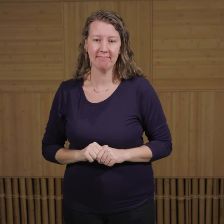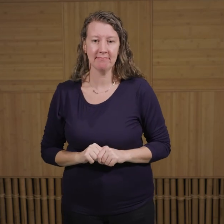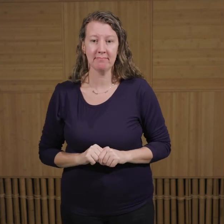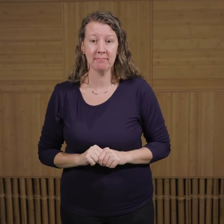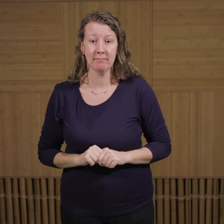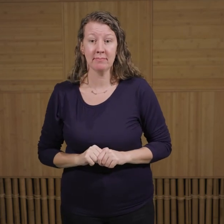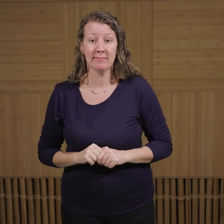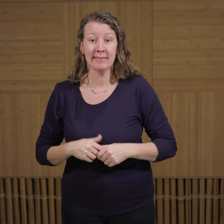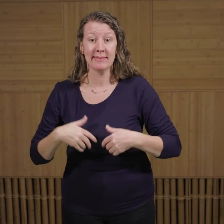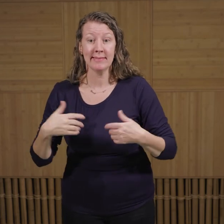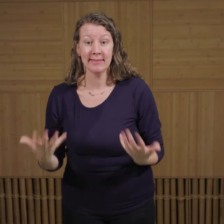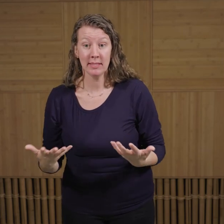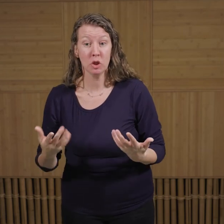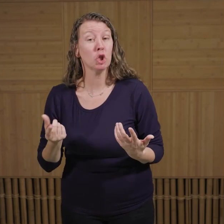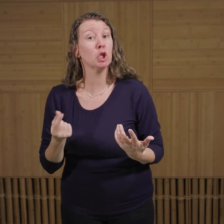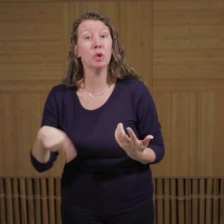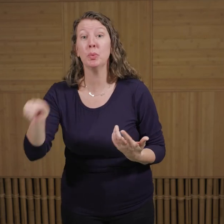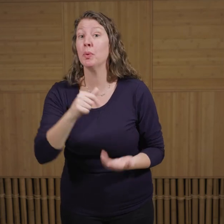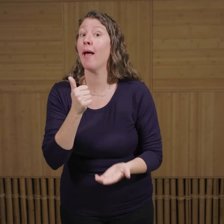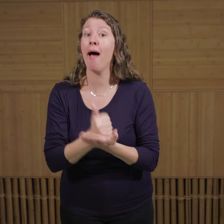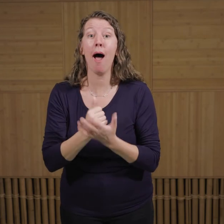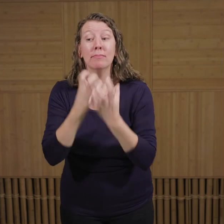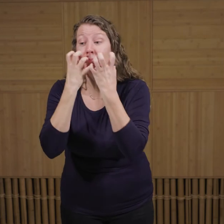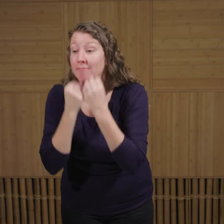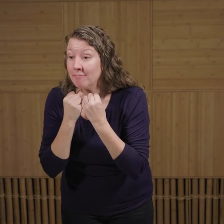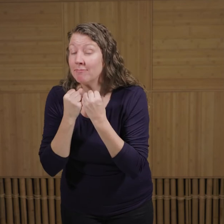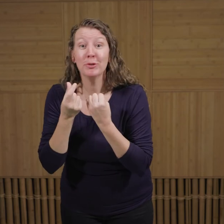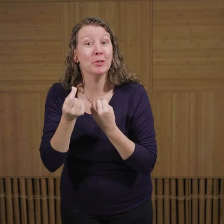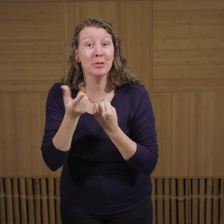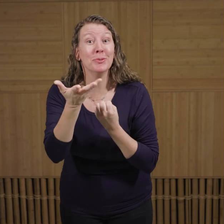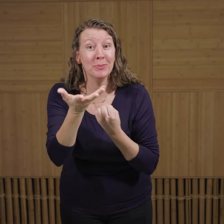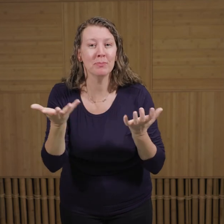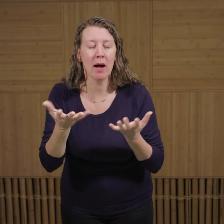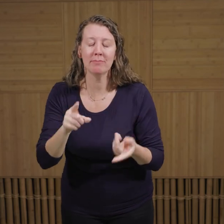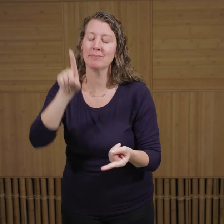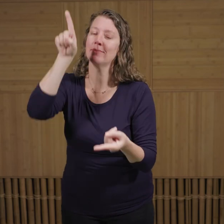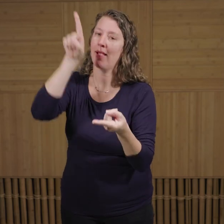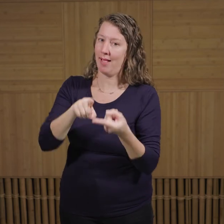Now, despite this, there are still things that we can do to help meerkats stay on the least concern list.